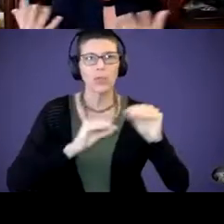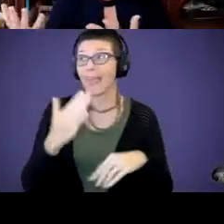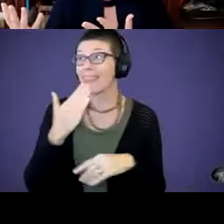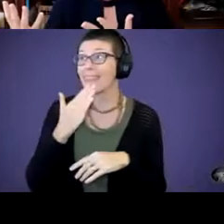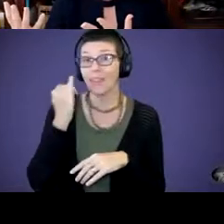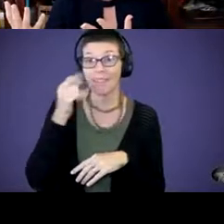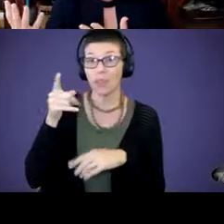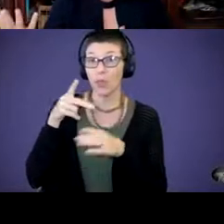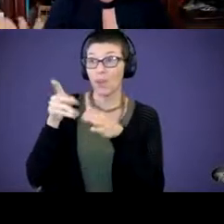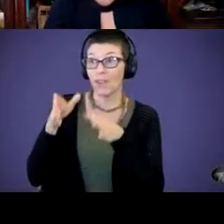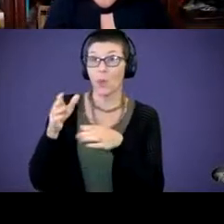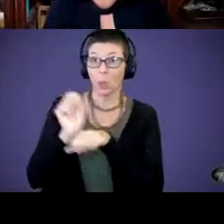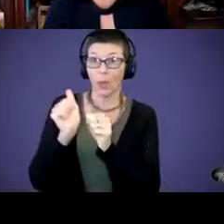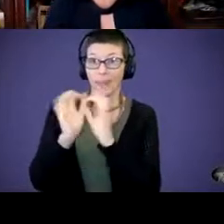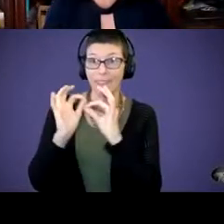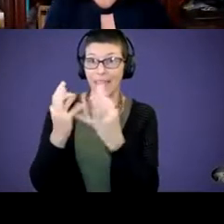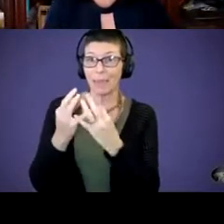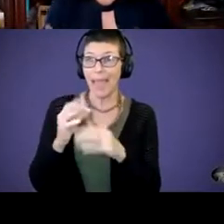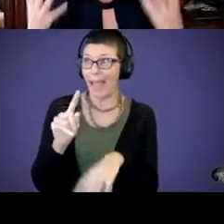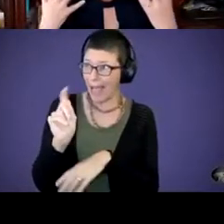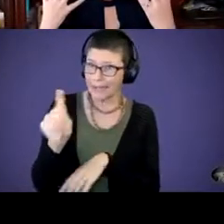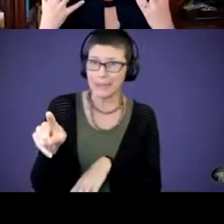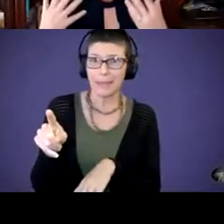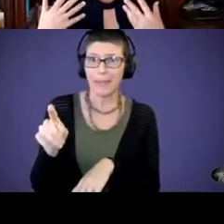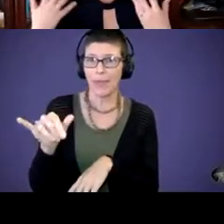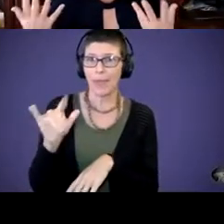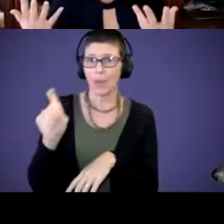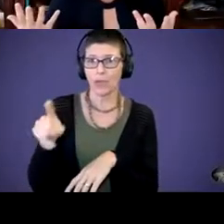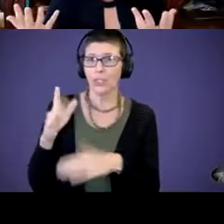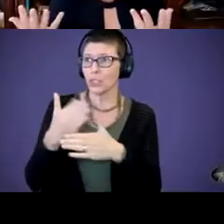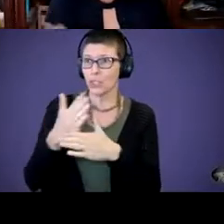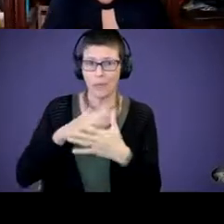working with a family, ask them that question. Share my story. Share the why.